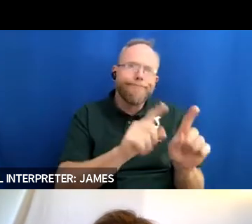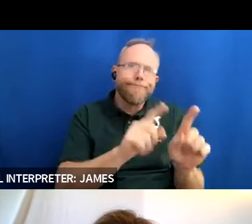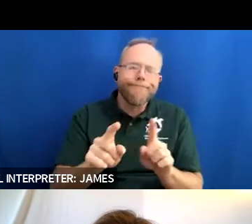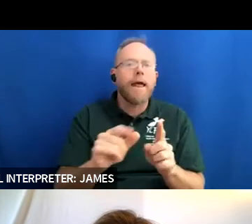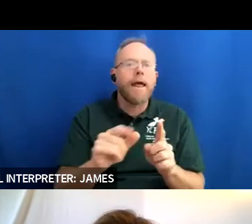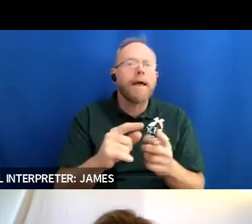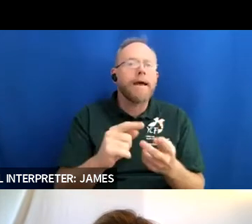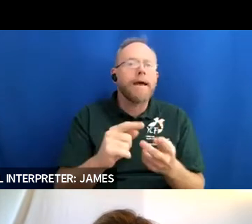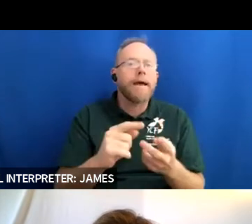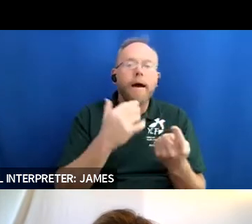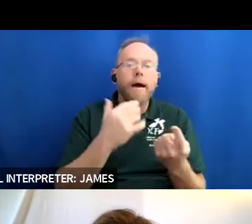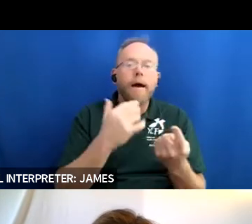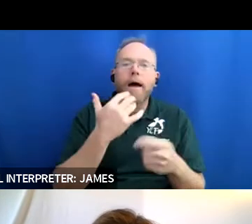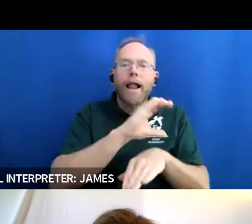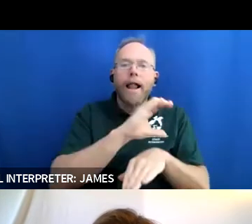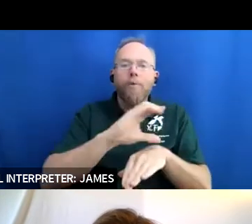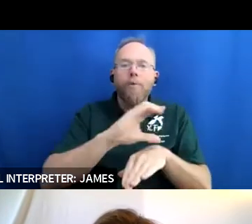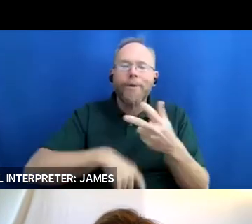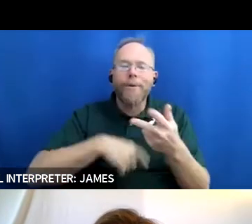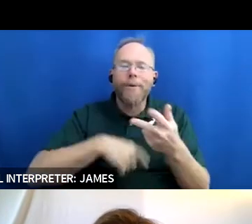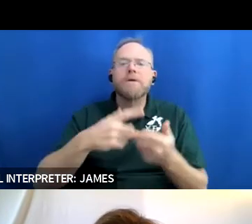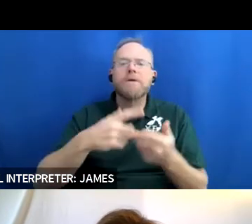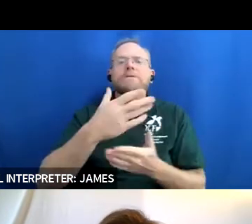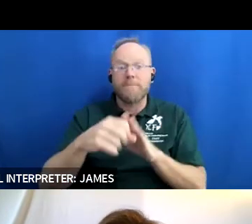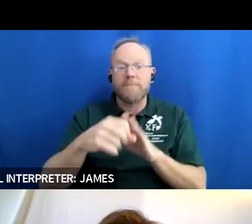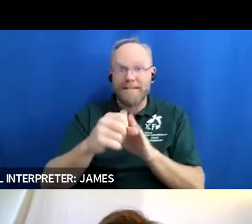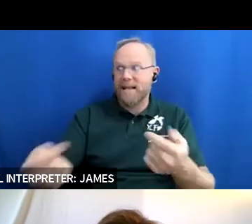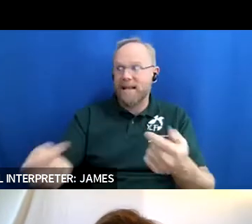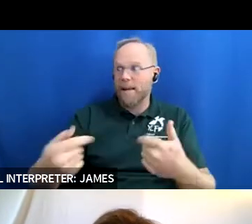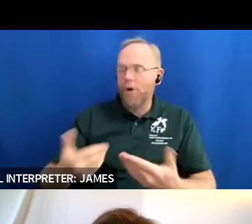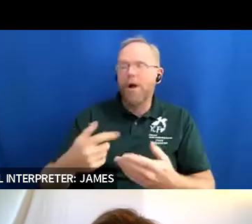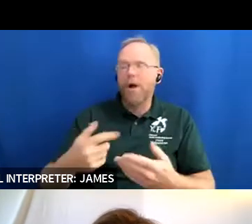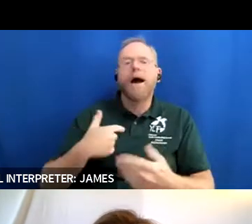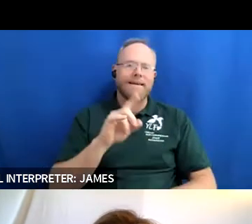believe there are a few states that have come to us and alaska i went to alaska with isaac